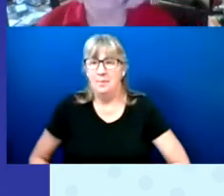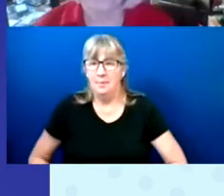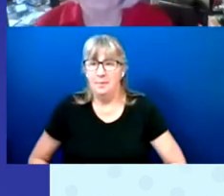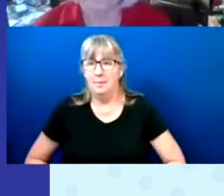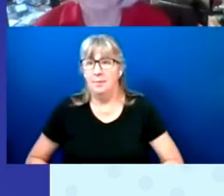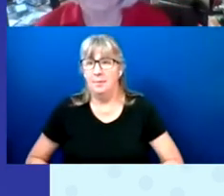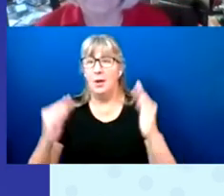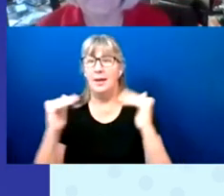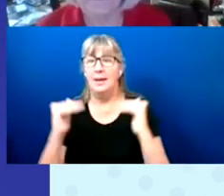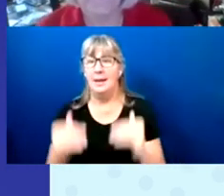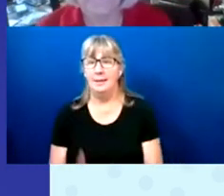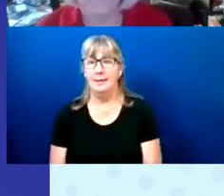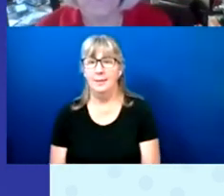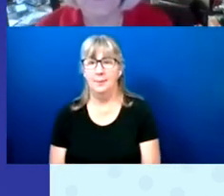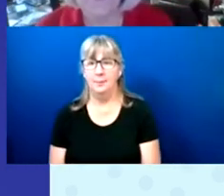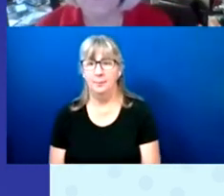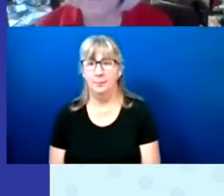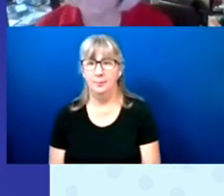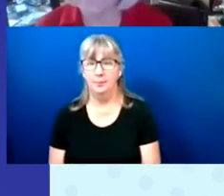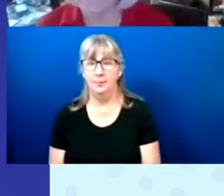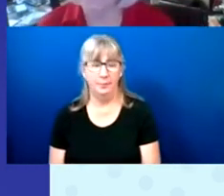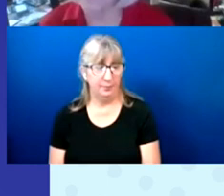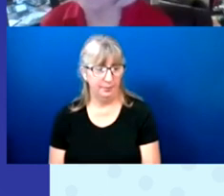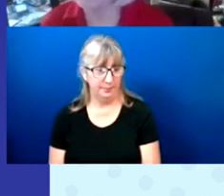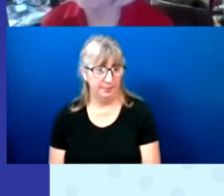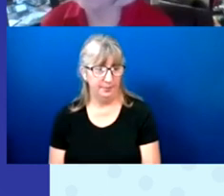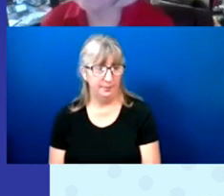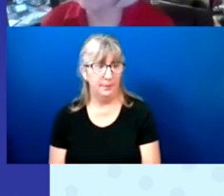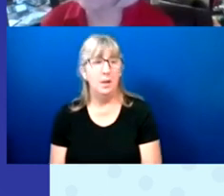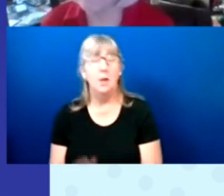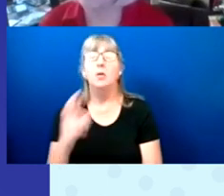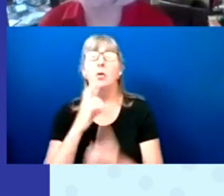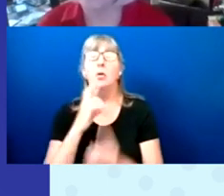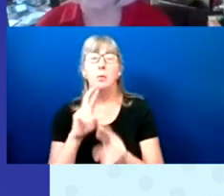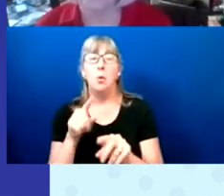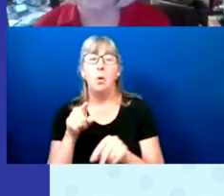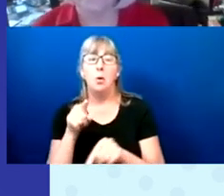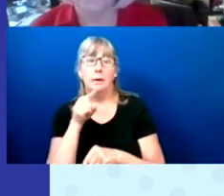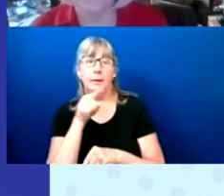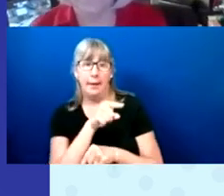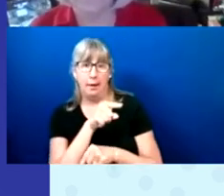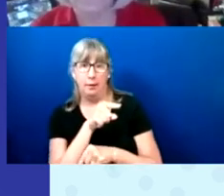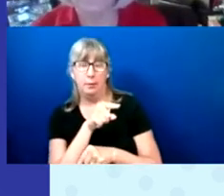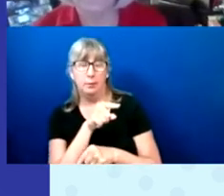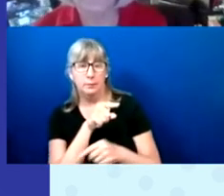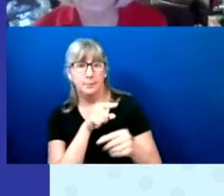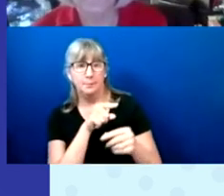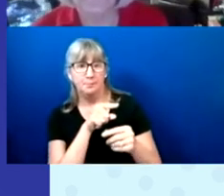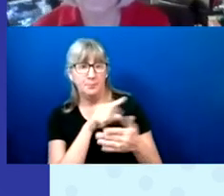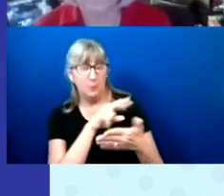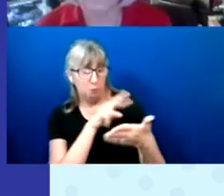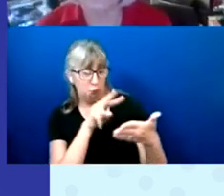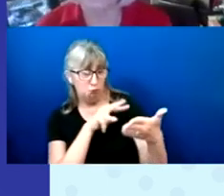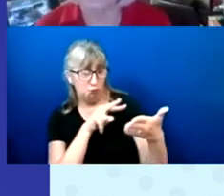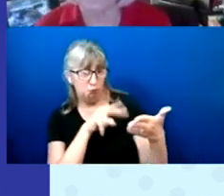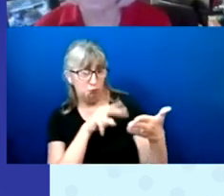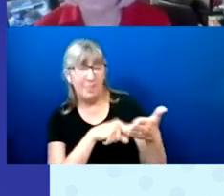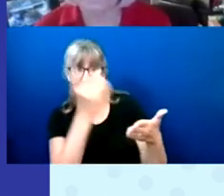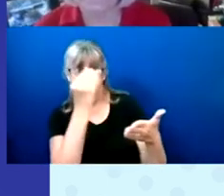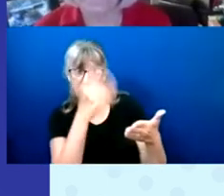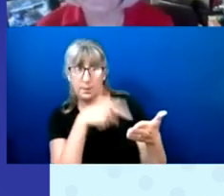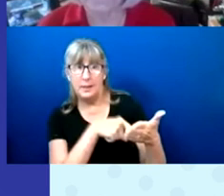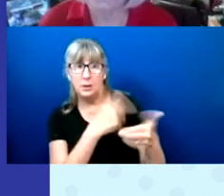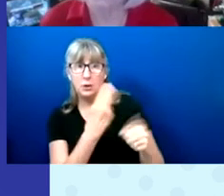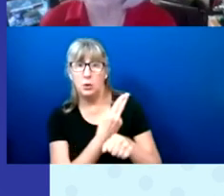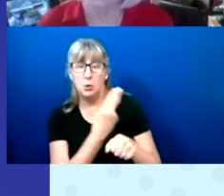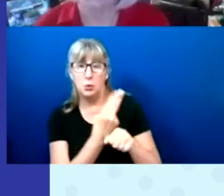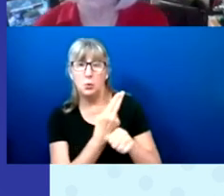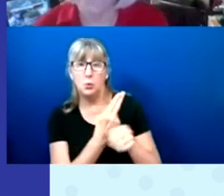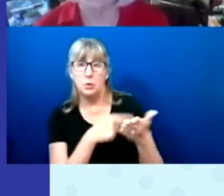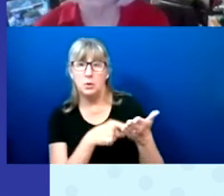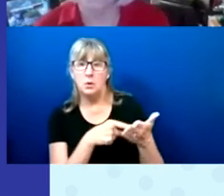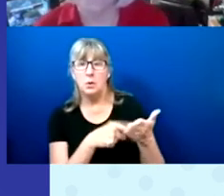When we looked at the report, we were able to take this information and describe the